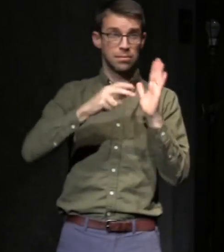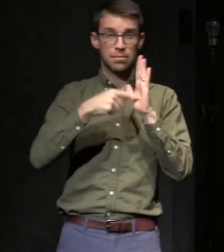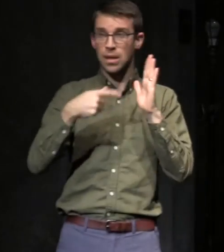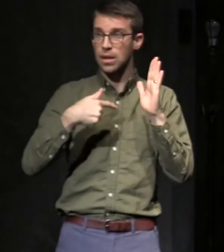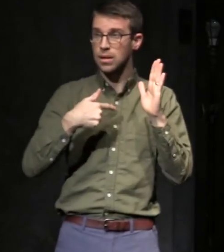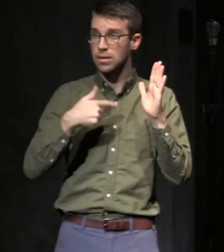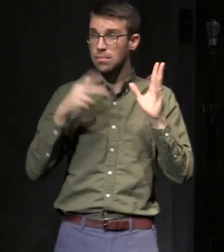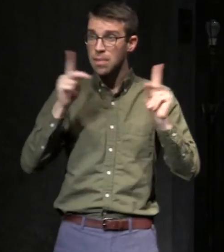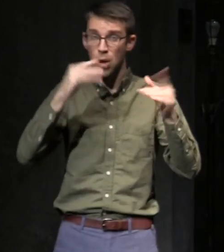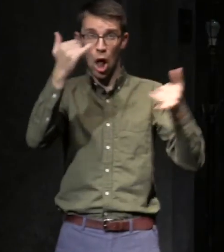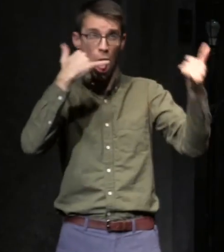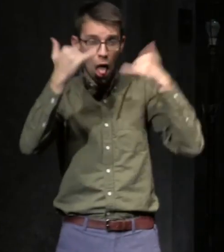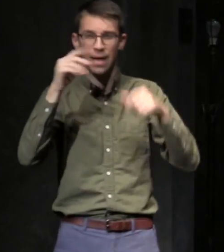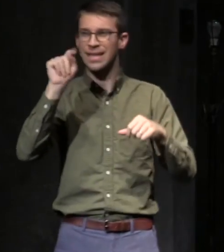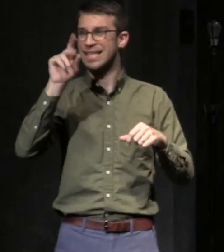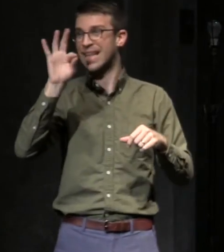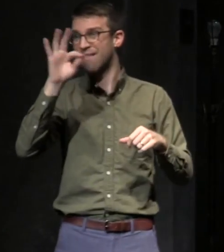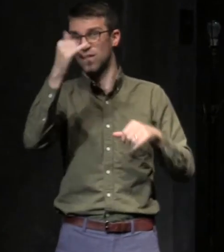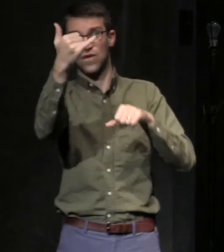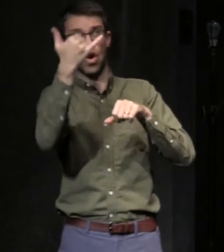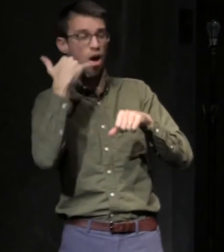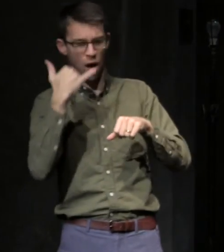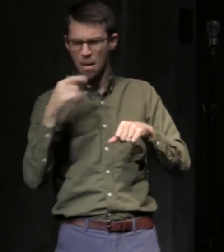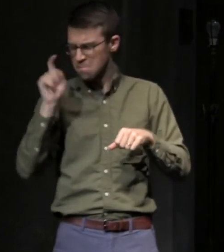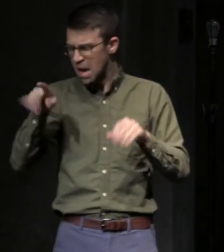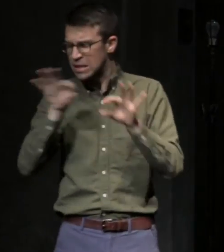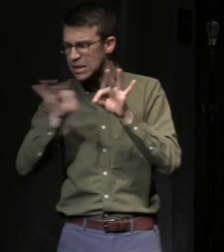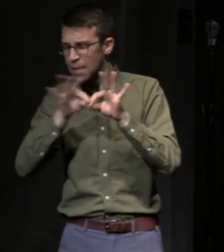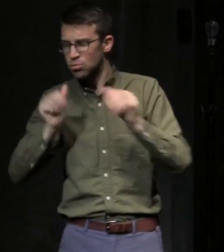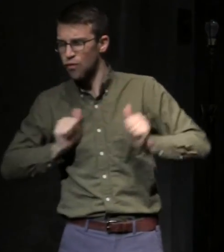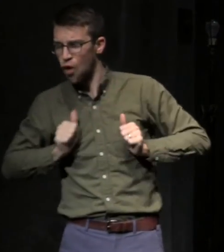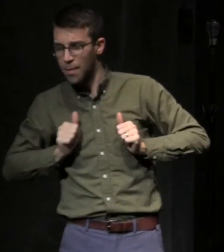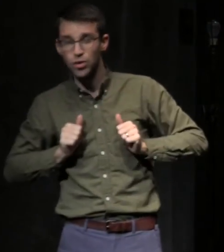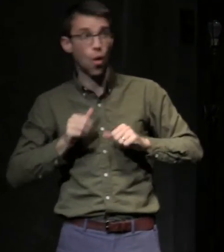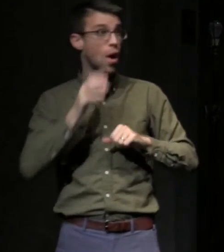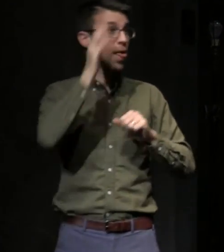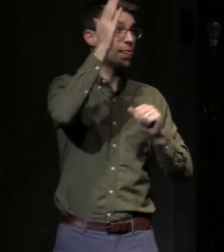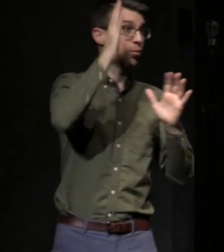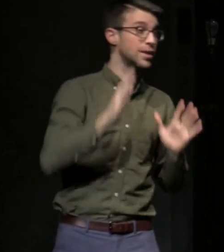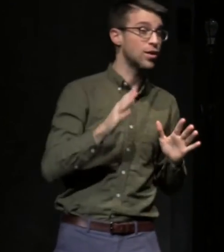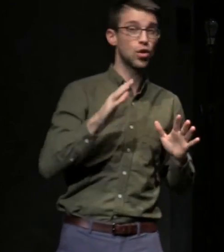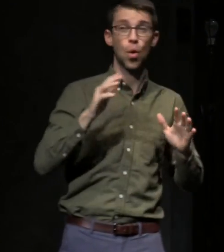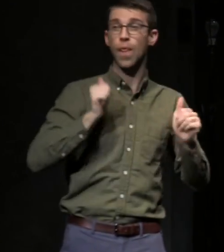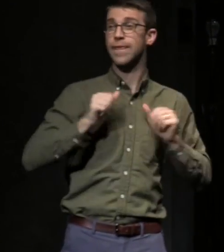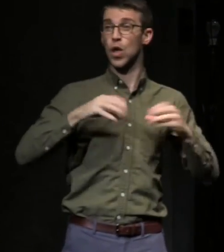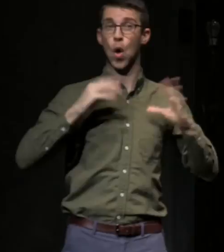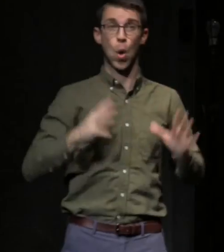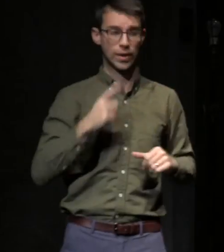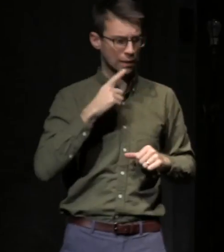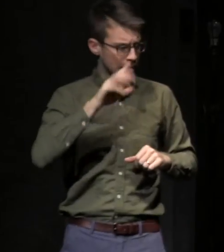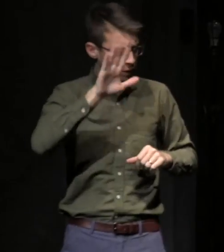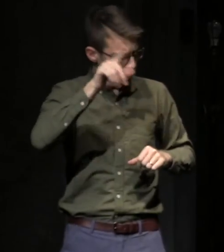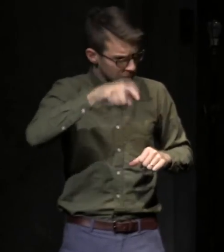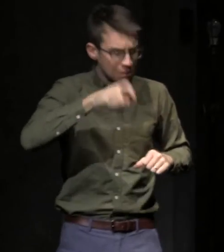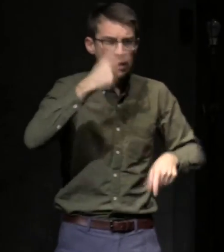from TDF saying, "We have to do a captioned performance," or from the presenter or theater owner, saying, "We have to do a signed performance,"